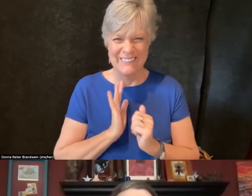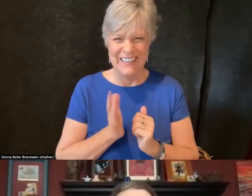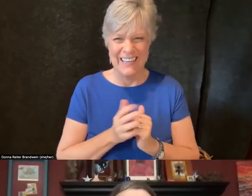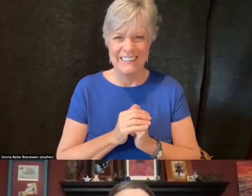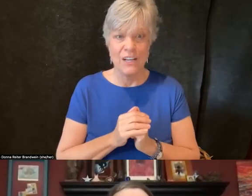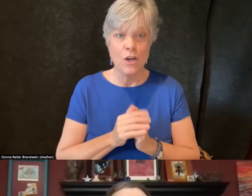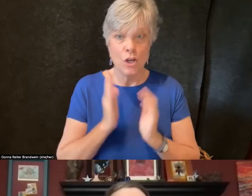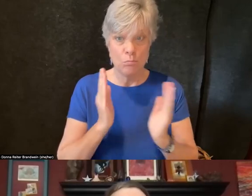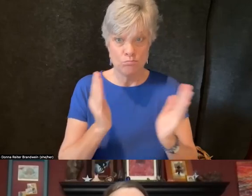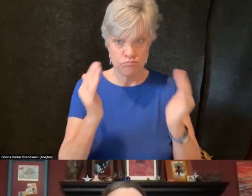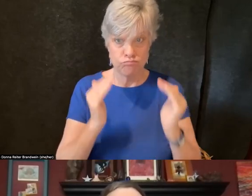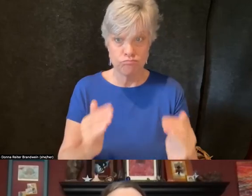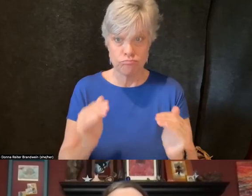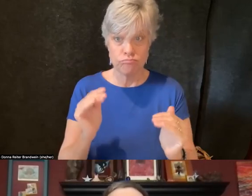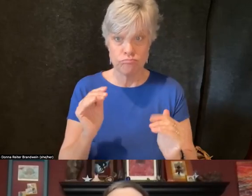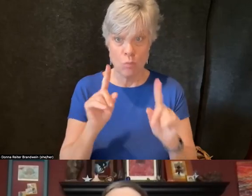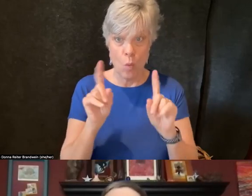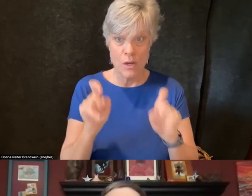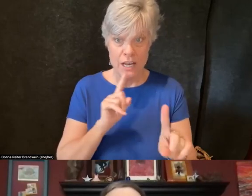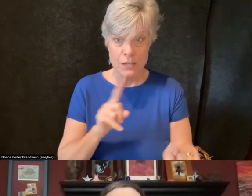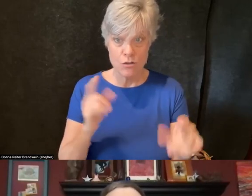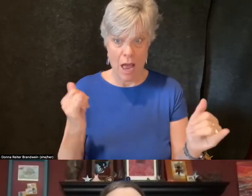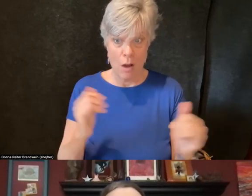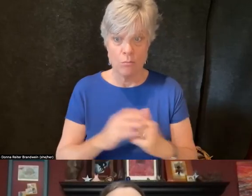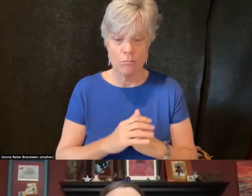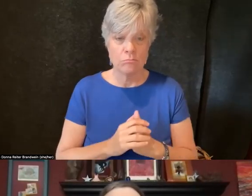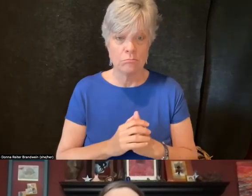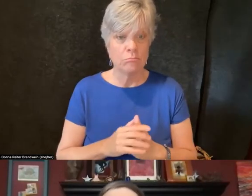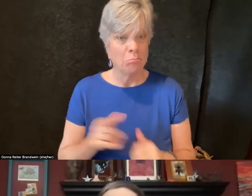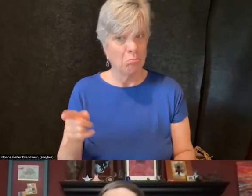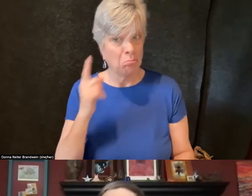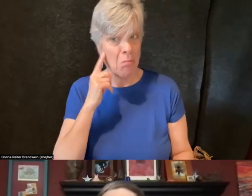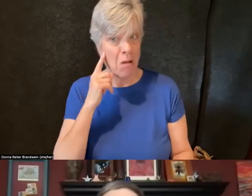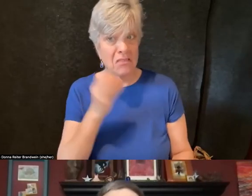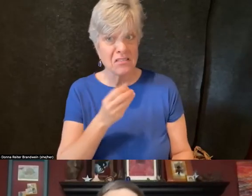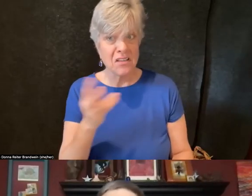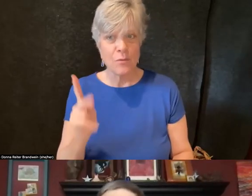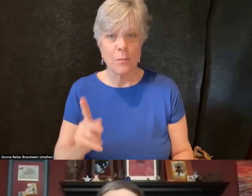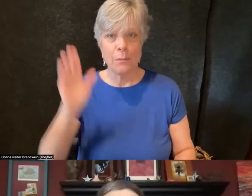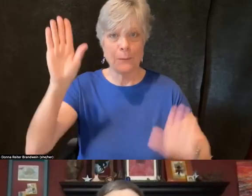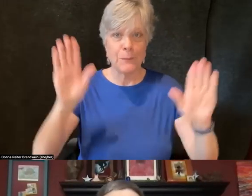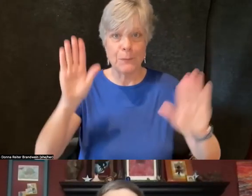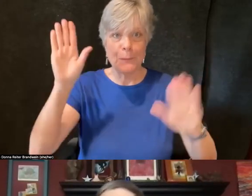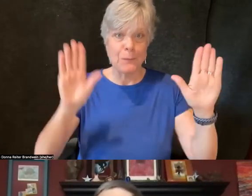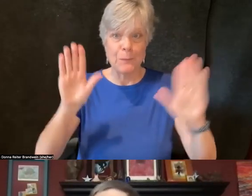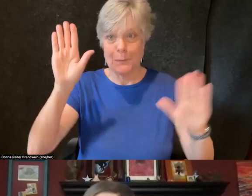Shall we move to Q&A? Yeah, I think several people have their hands raised